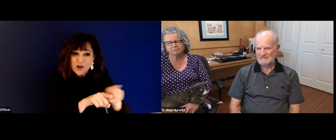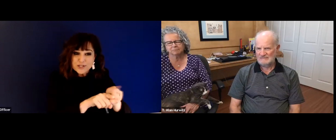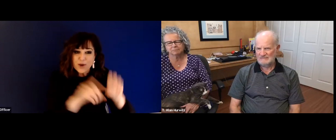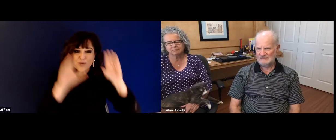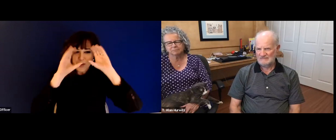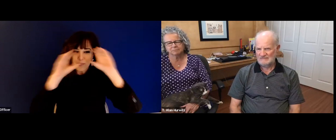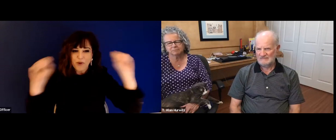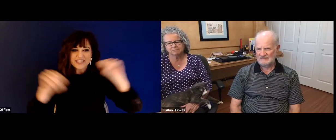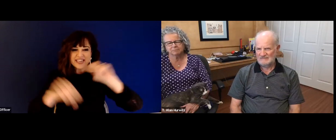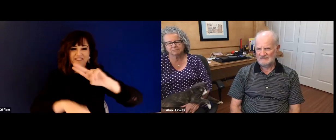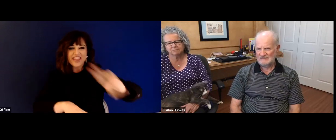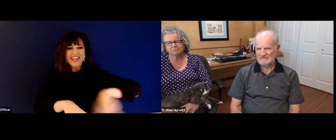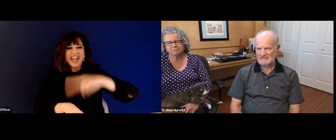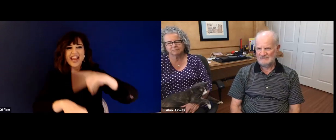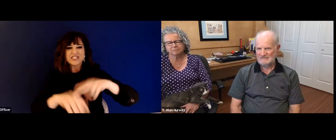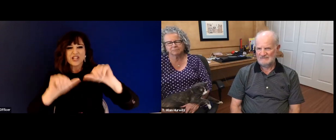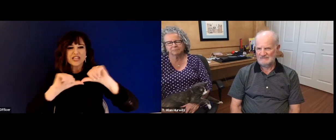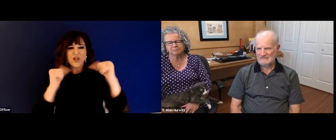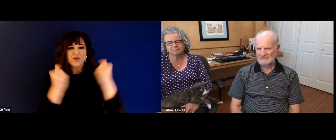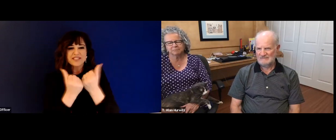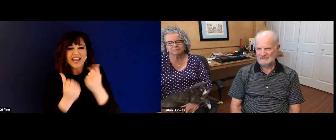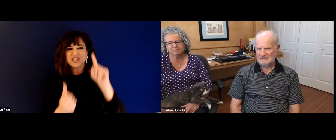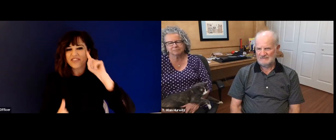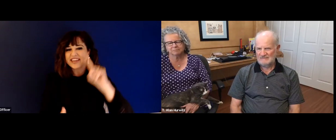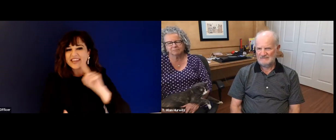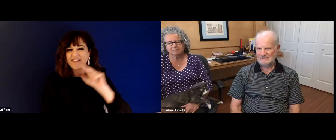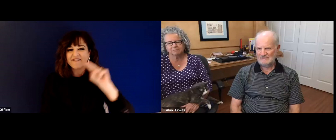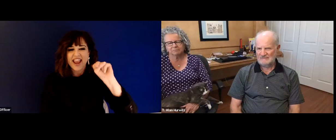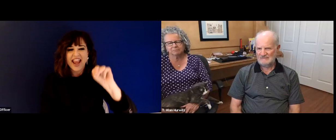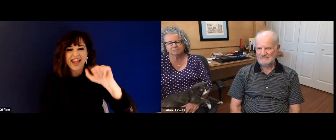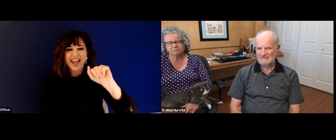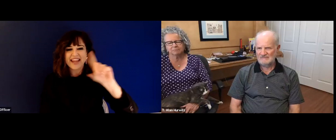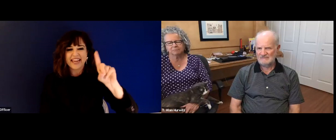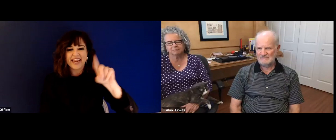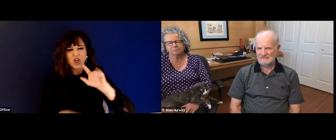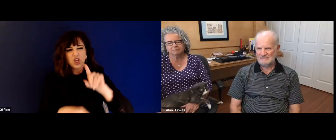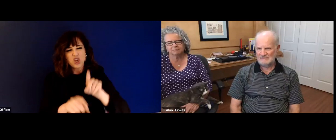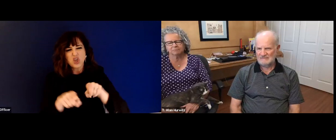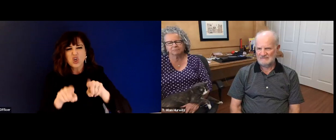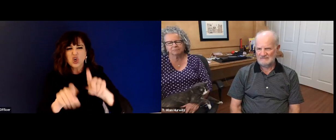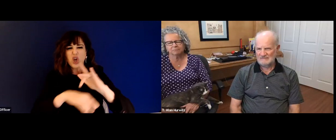as president of NTi D. He then became president of Gallaudet